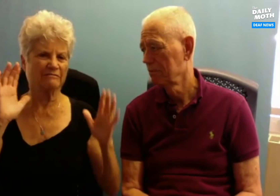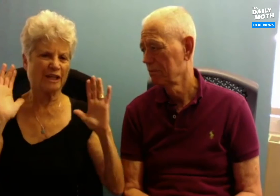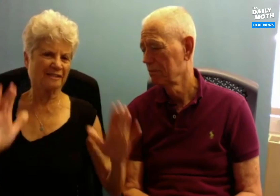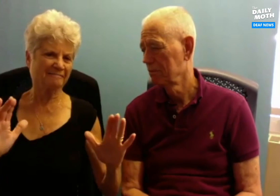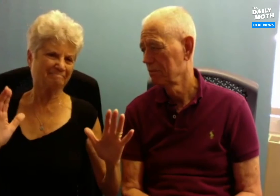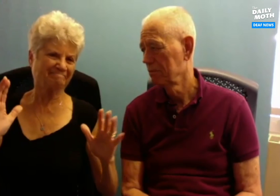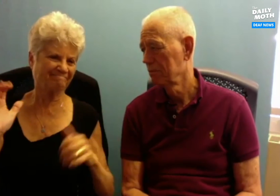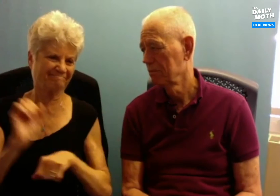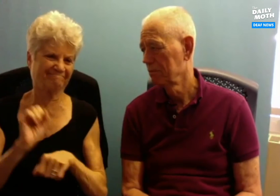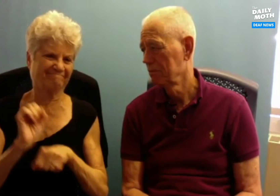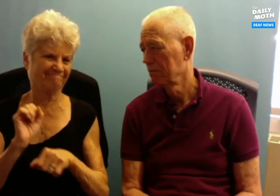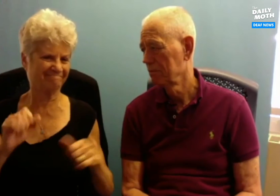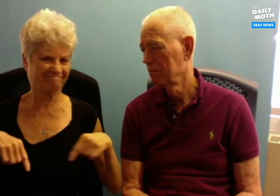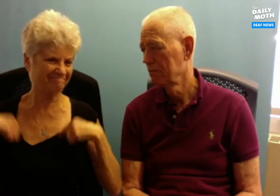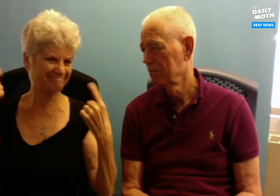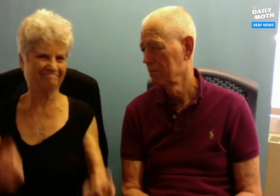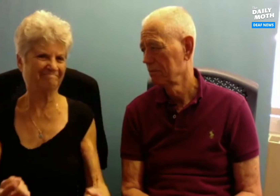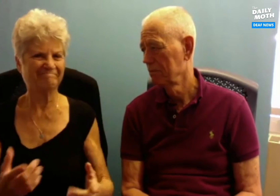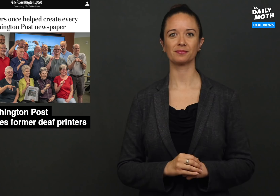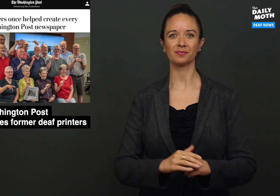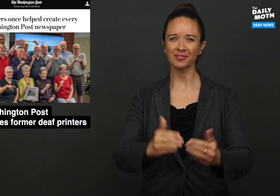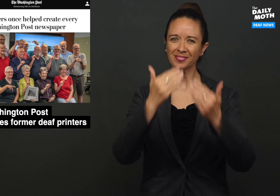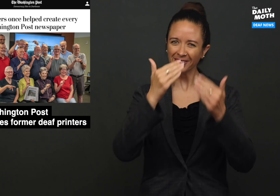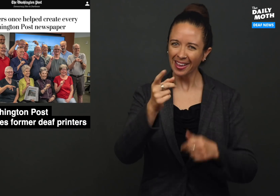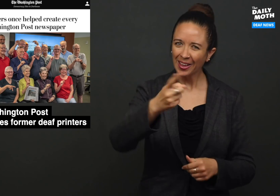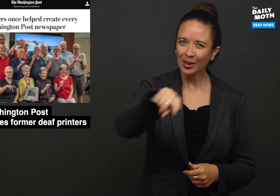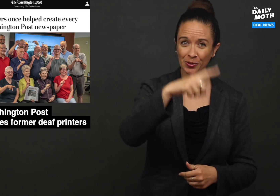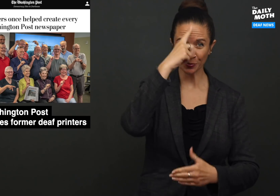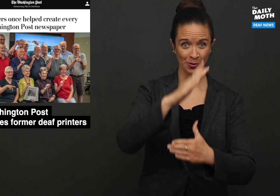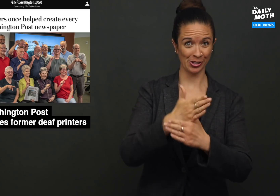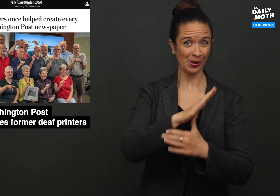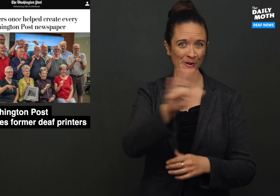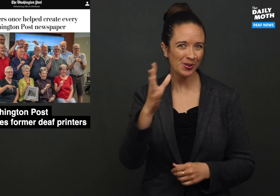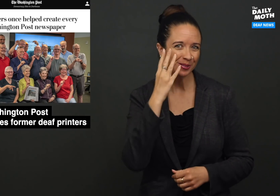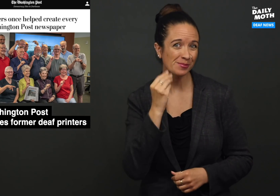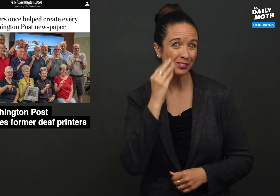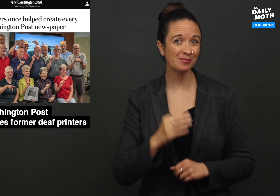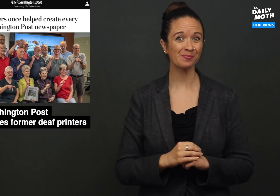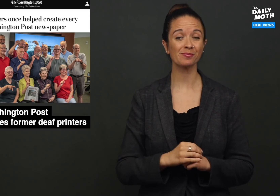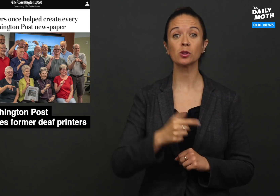for being such a great place to work at. Thank you all for sharing your experience.